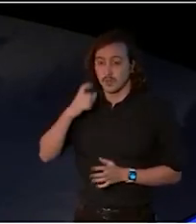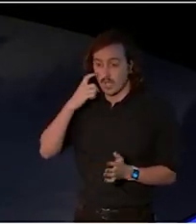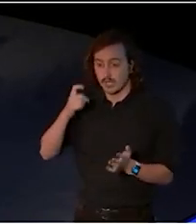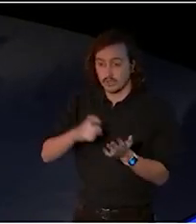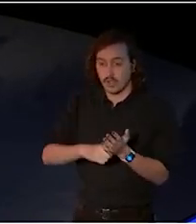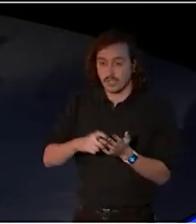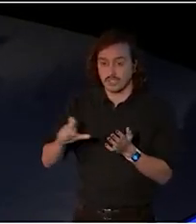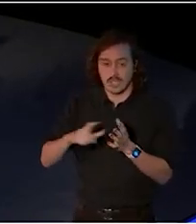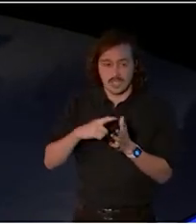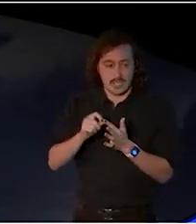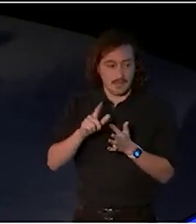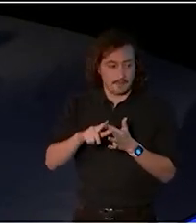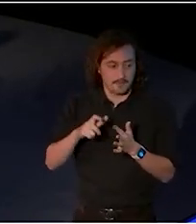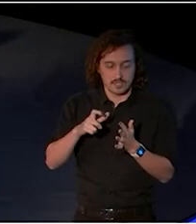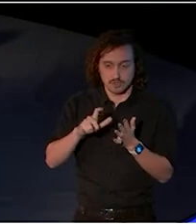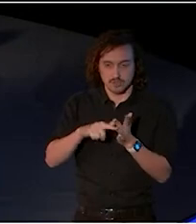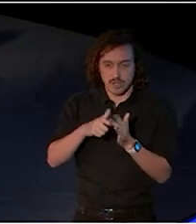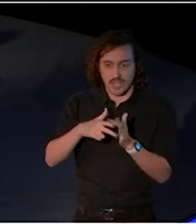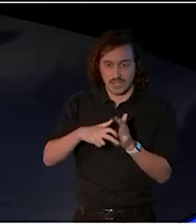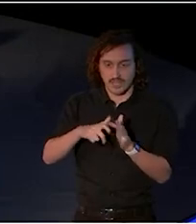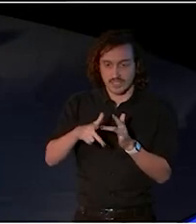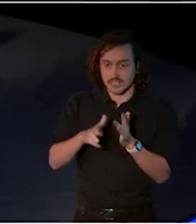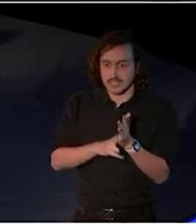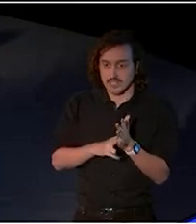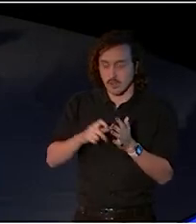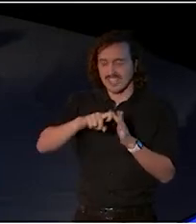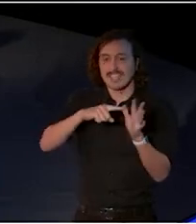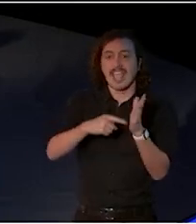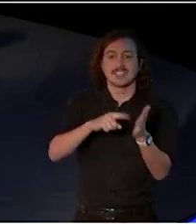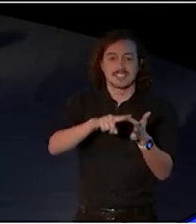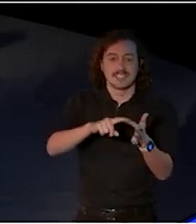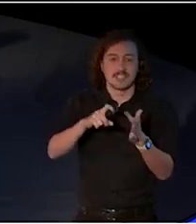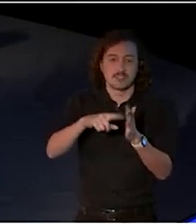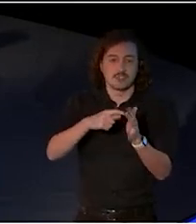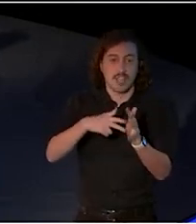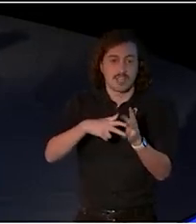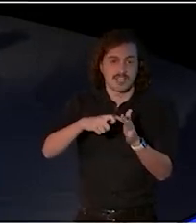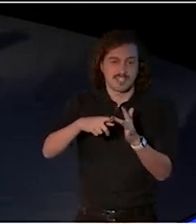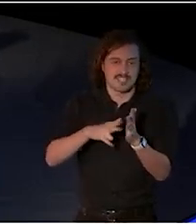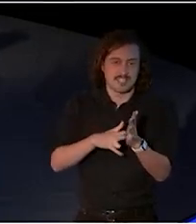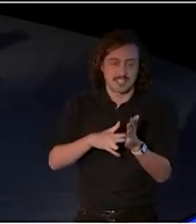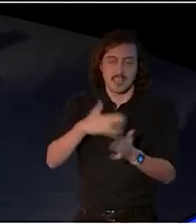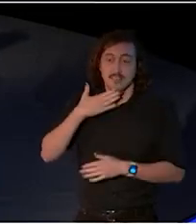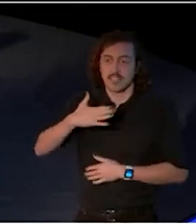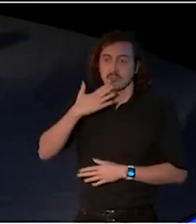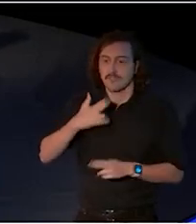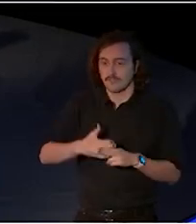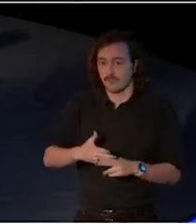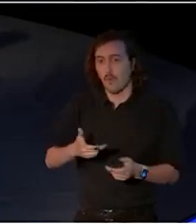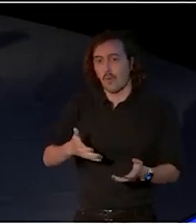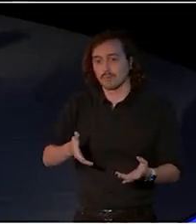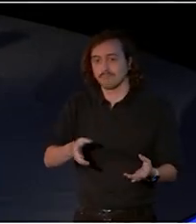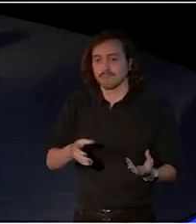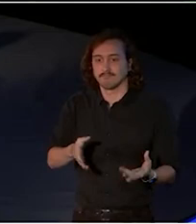Chair of Creative Workplaces Council. Kate, thank you for accepting the Minister's invitation to chair this Council.